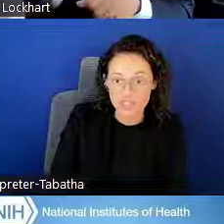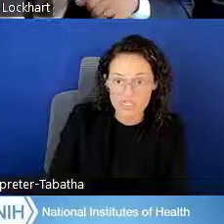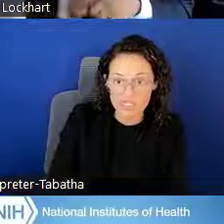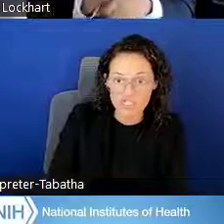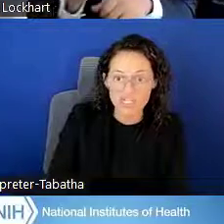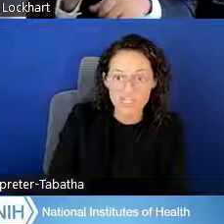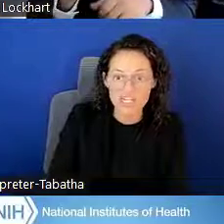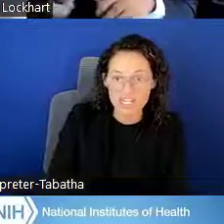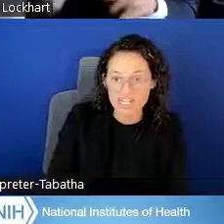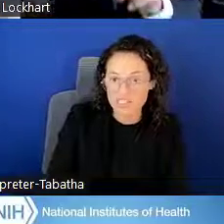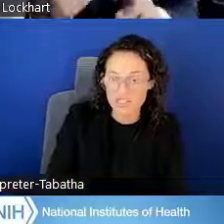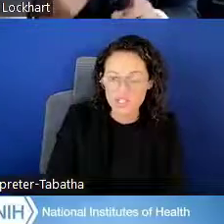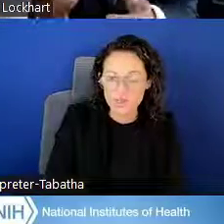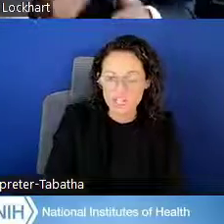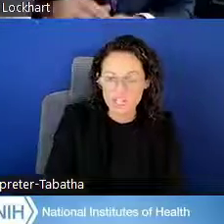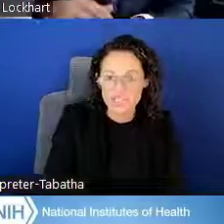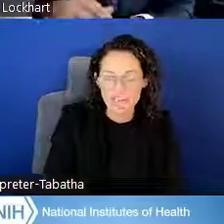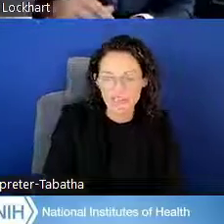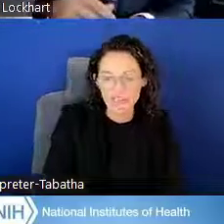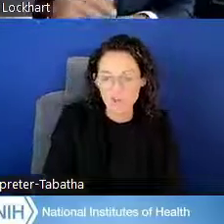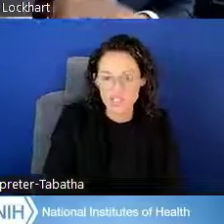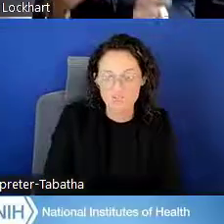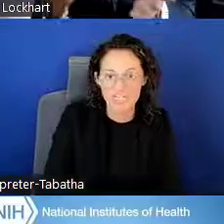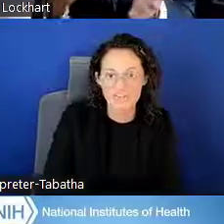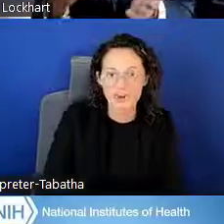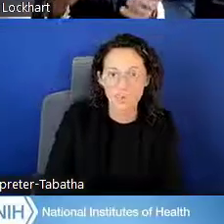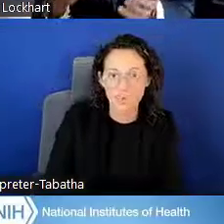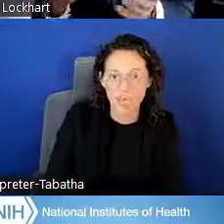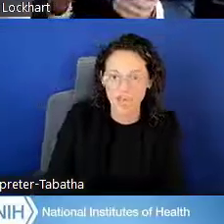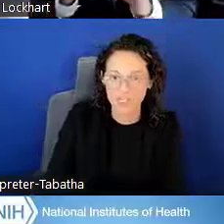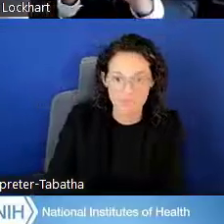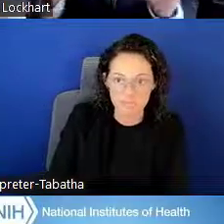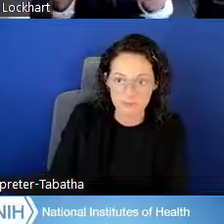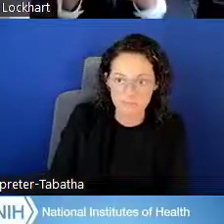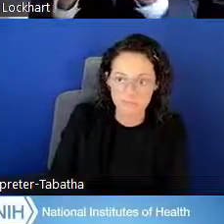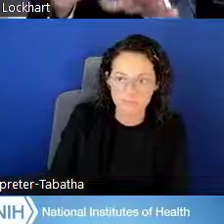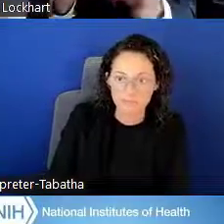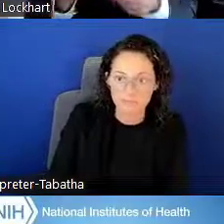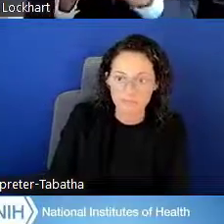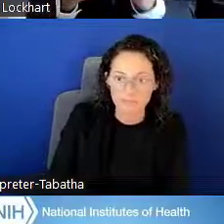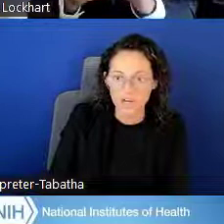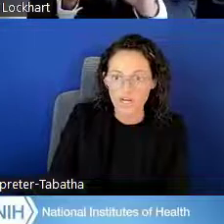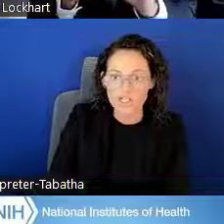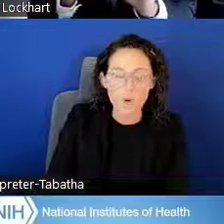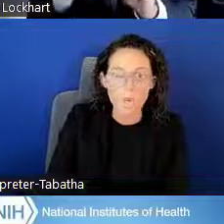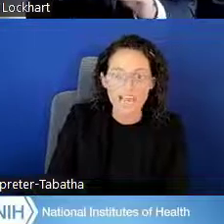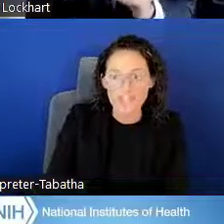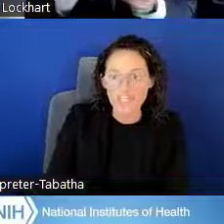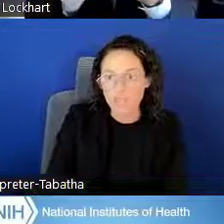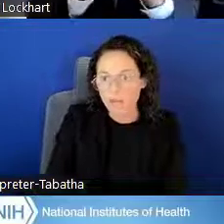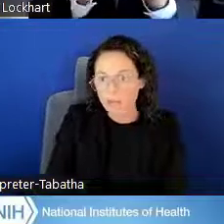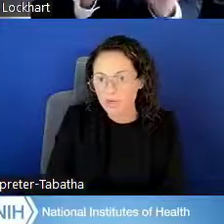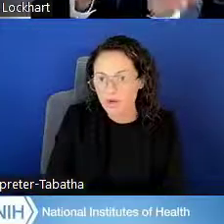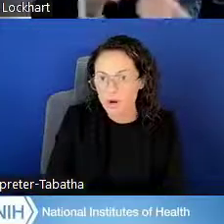but essentially each institute does have their perspective on what that could mean. There is no magic number